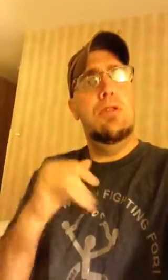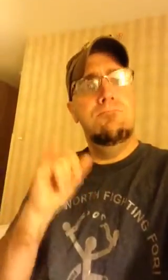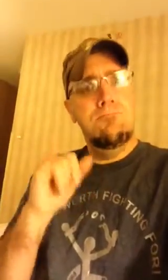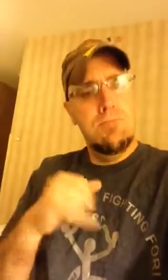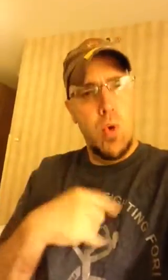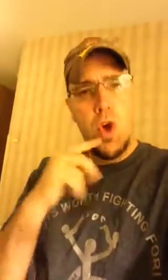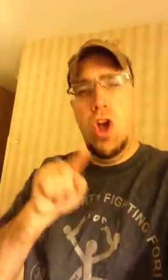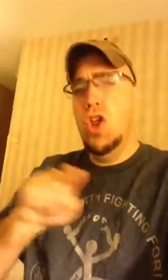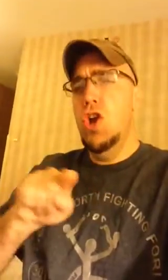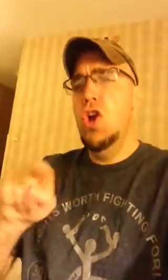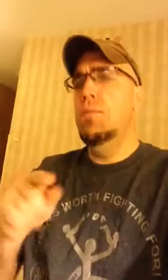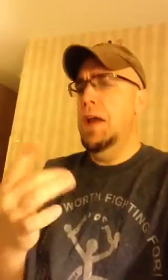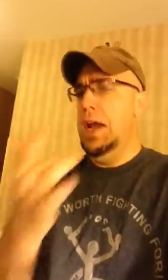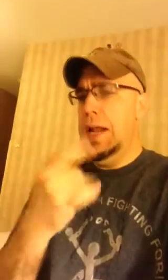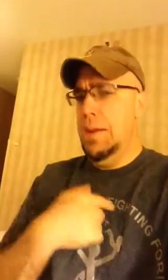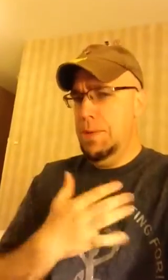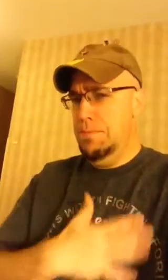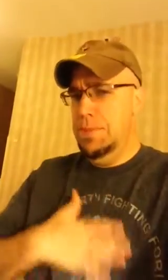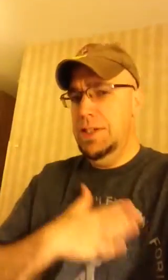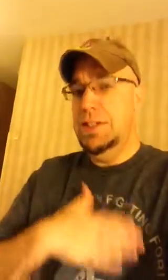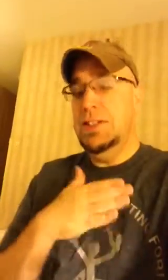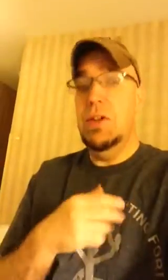This was new to him and he offered to allow them to please contact him.